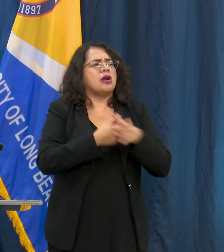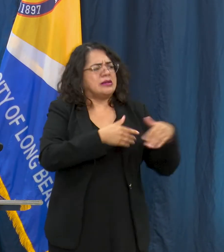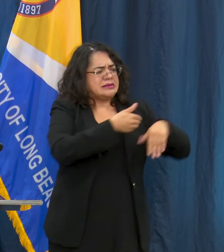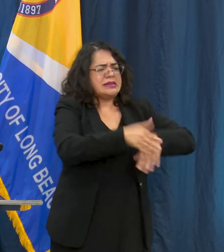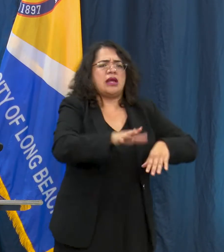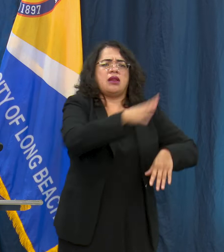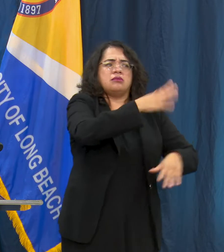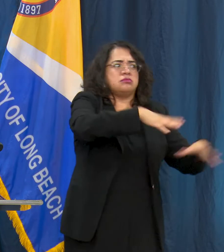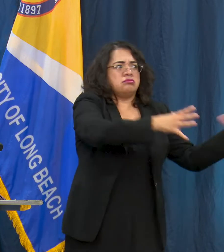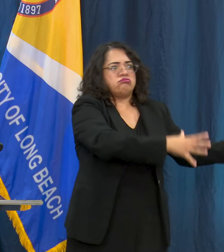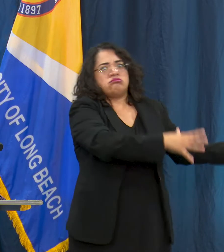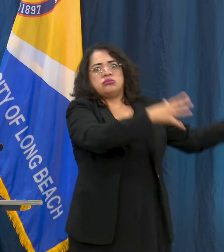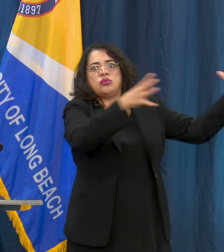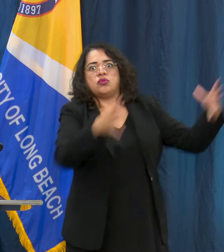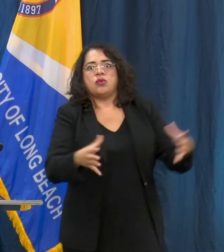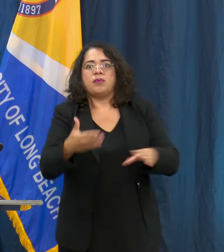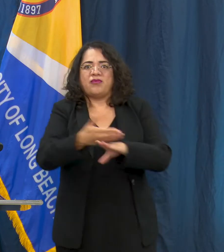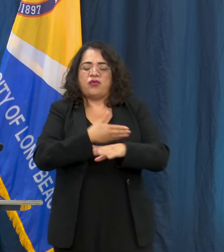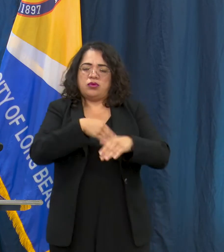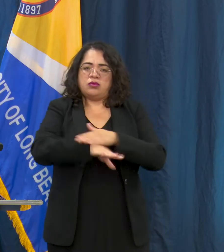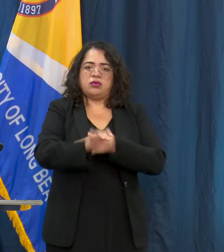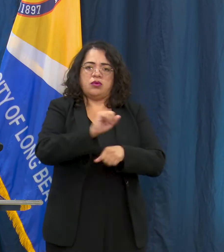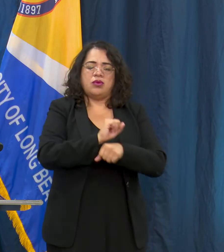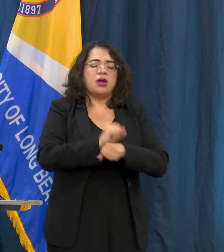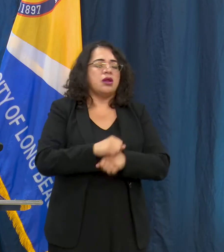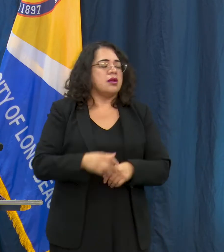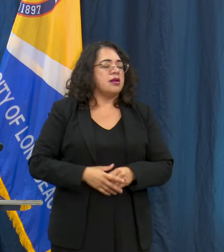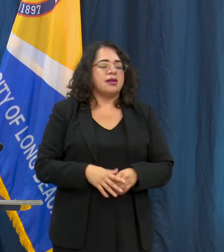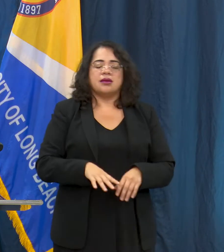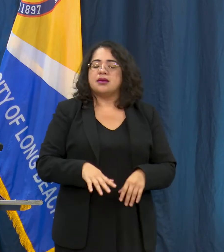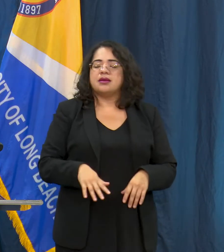testing someone before they start it means that - that one minute, they're